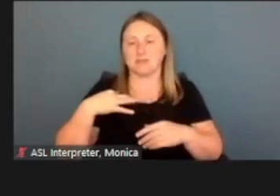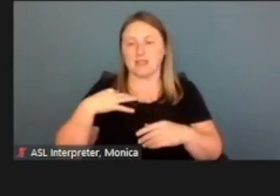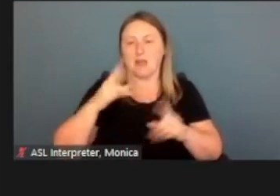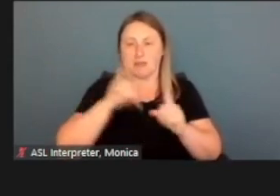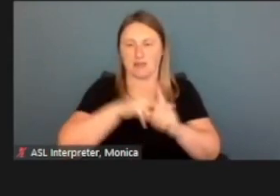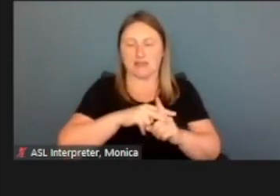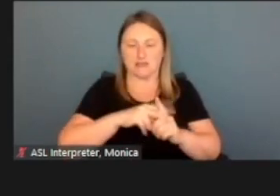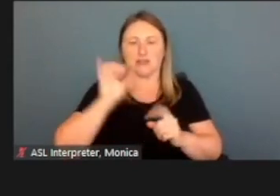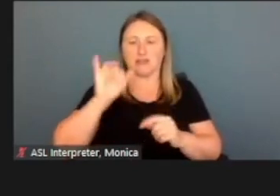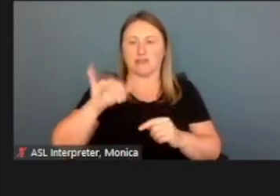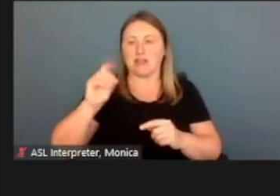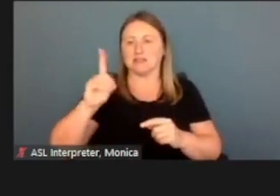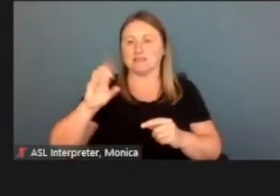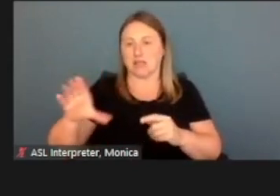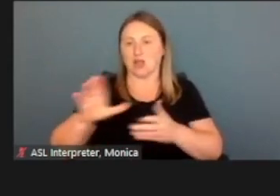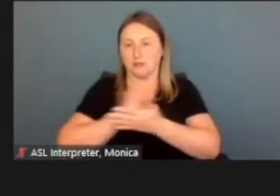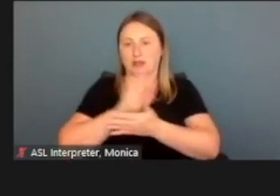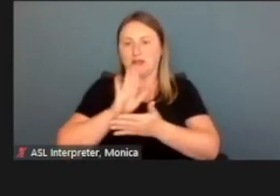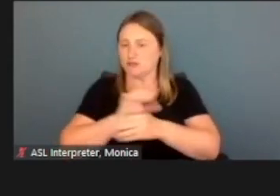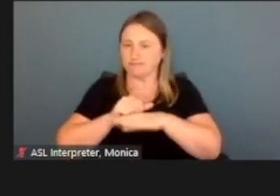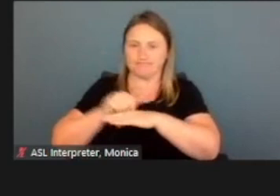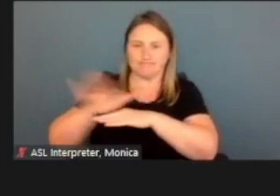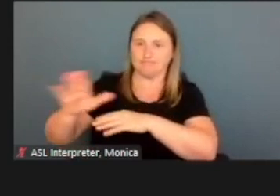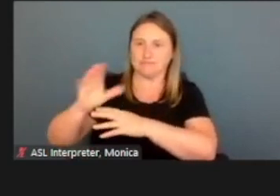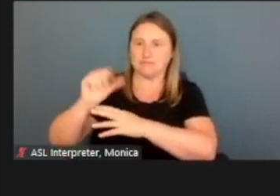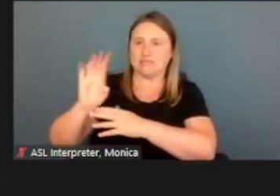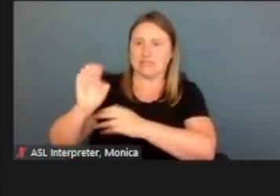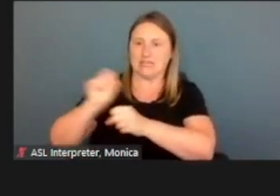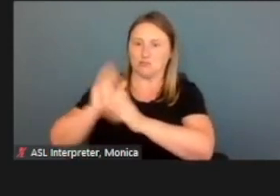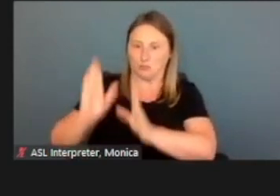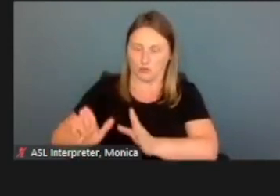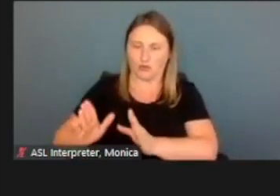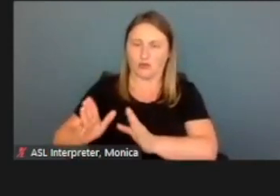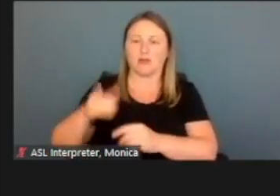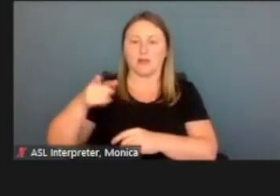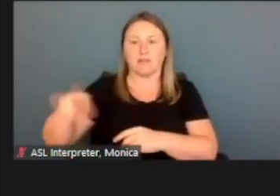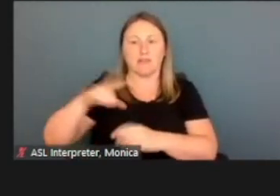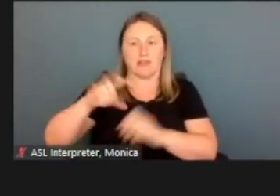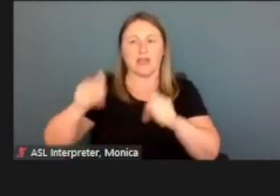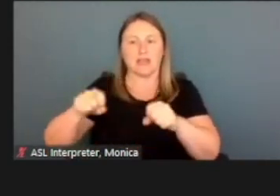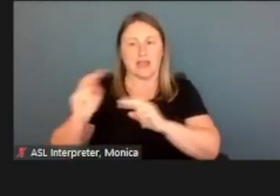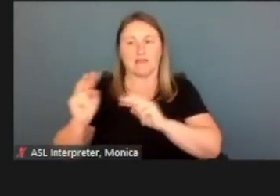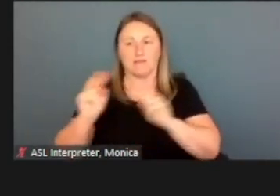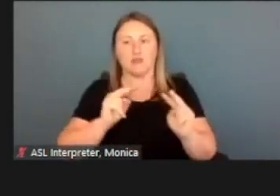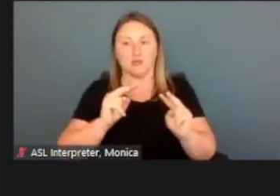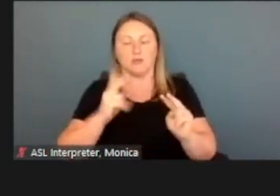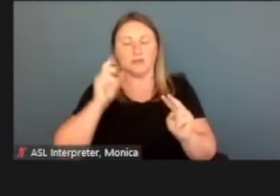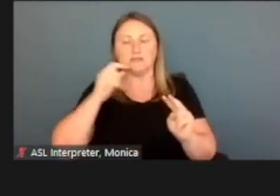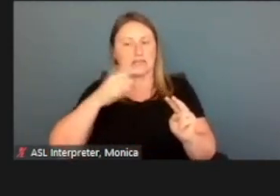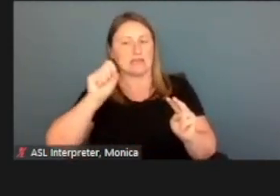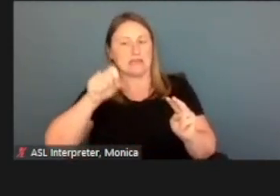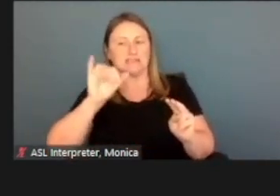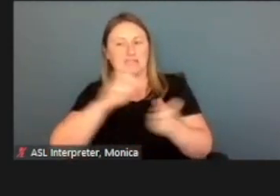to the caseworker instantaneously. They get a task, they can view them and say, yes, this is exactly what I needed,